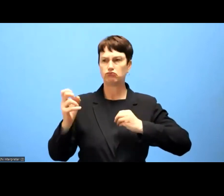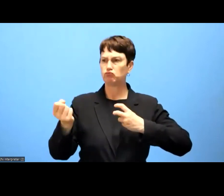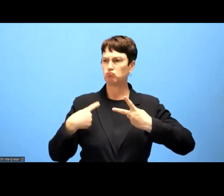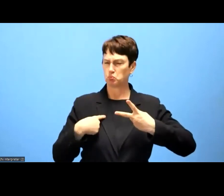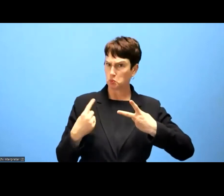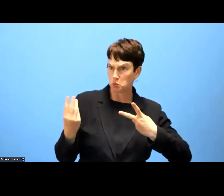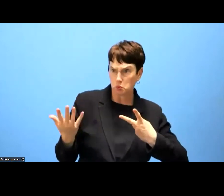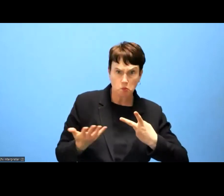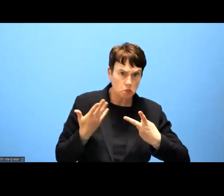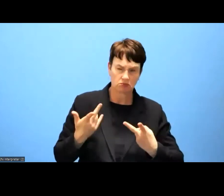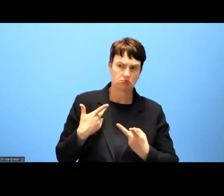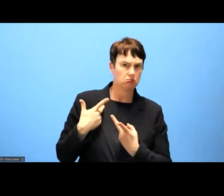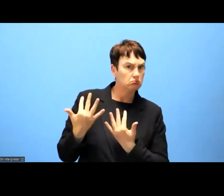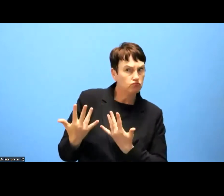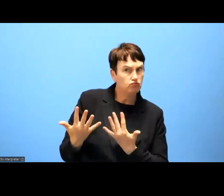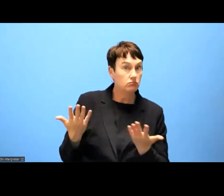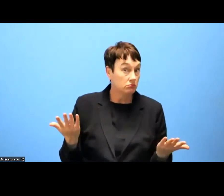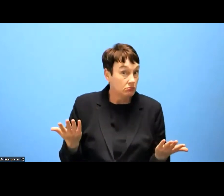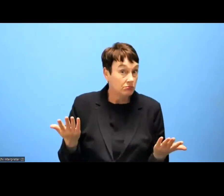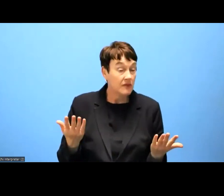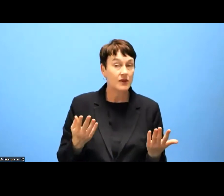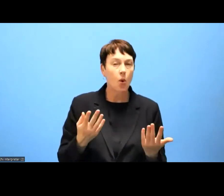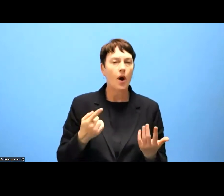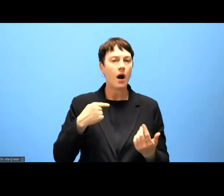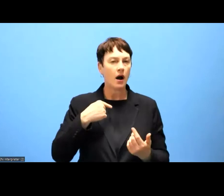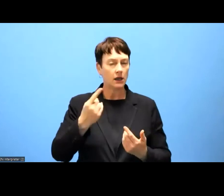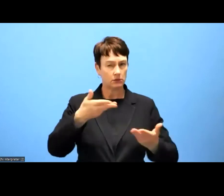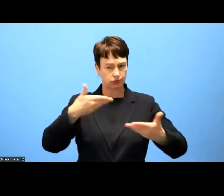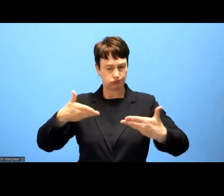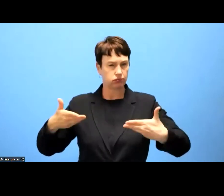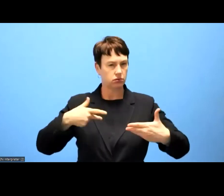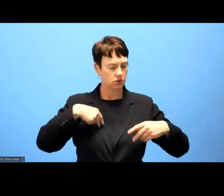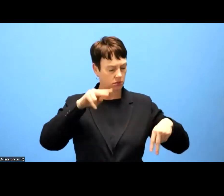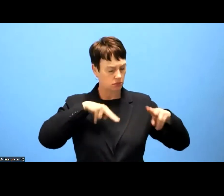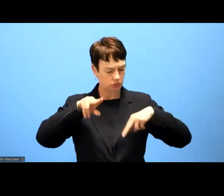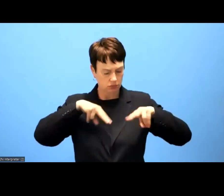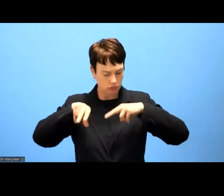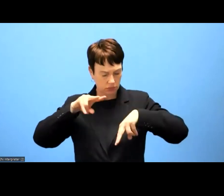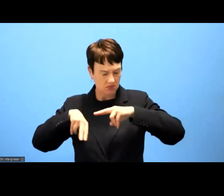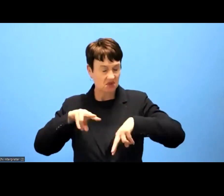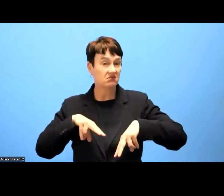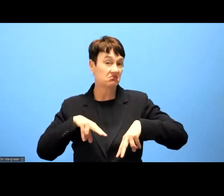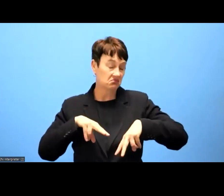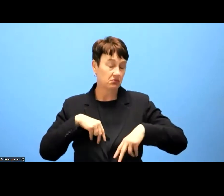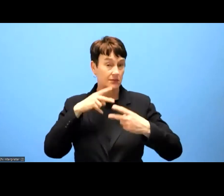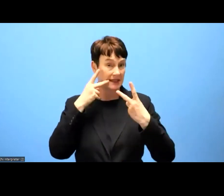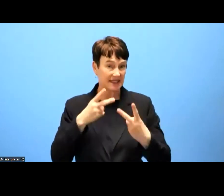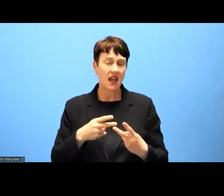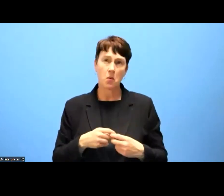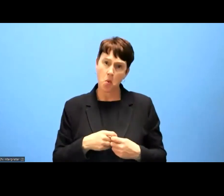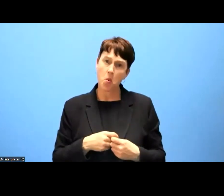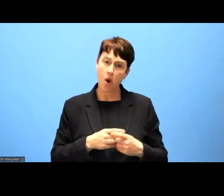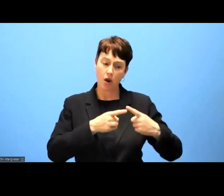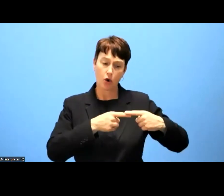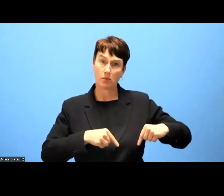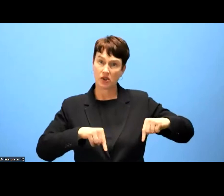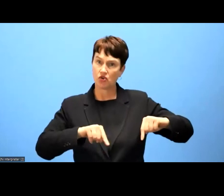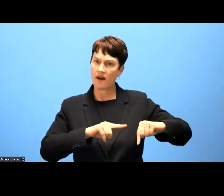we saw that the commission implemented a very successful and more inclusive way of consulting